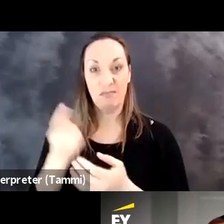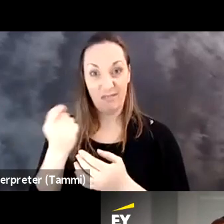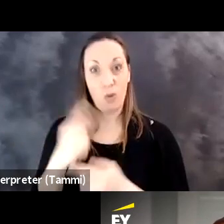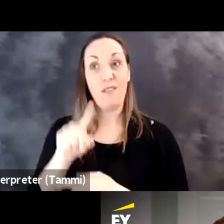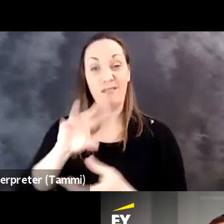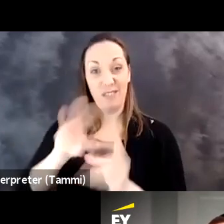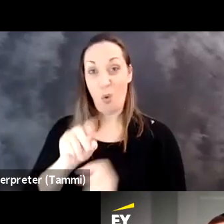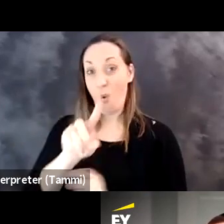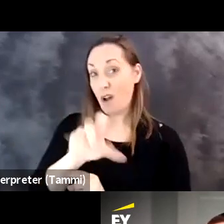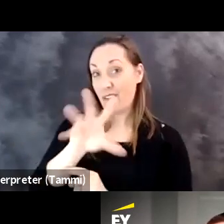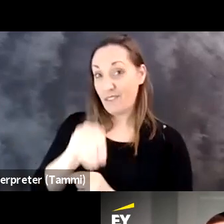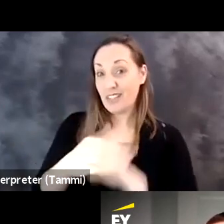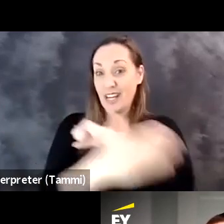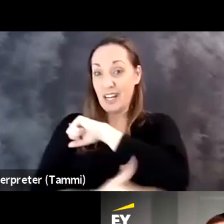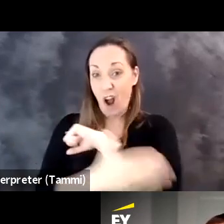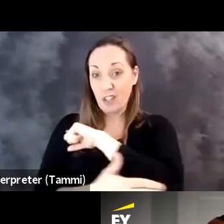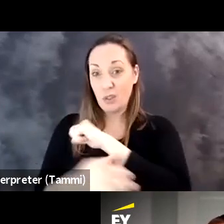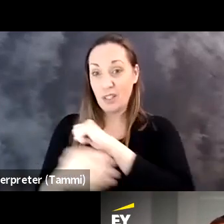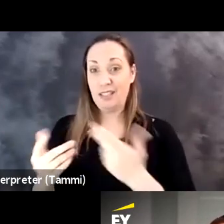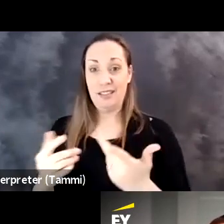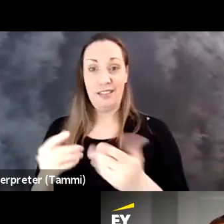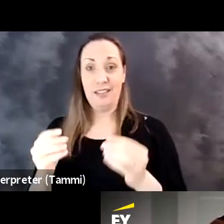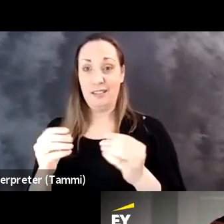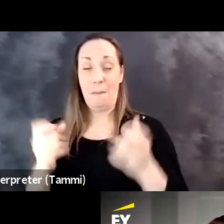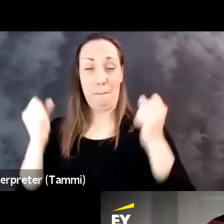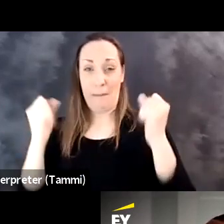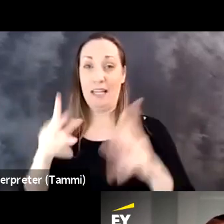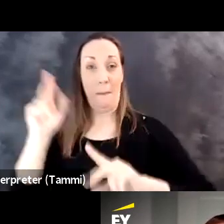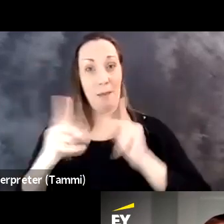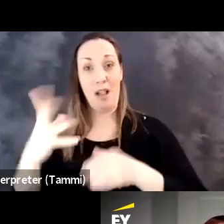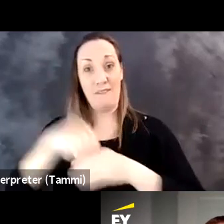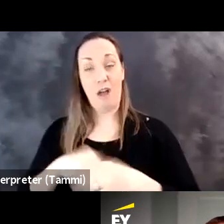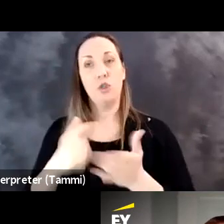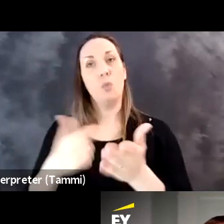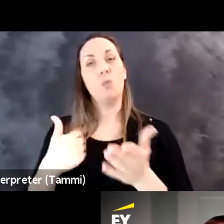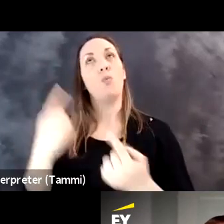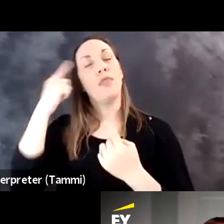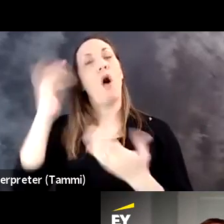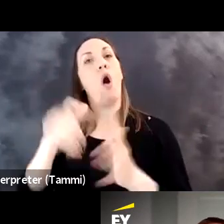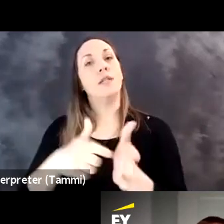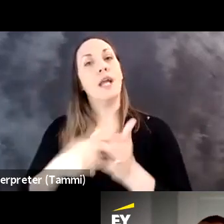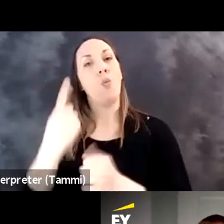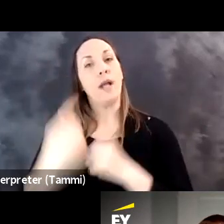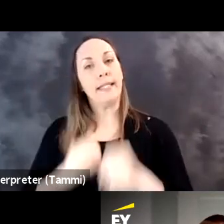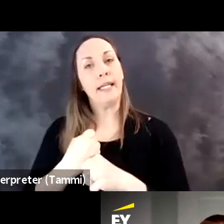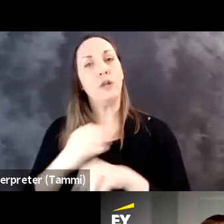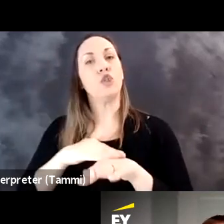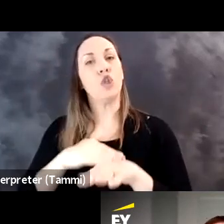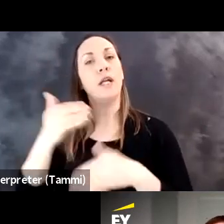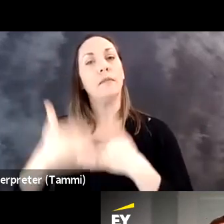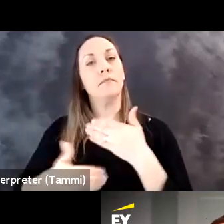around the globe. We're in 150 countries, north of 300,000 people. We're going to take a year, we're going